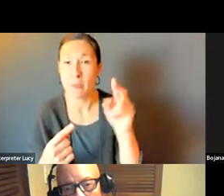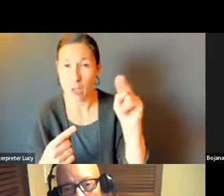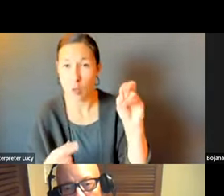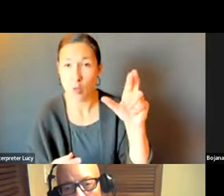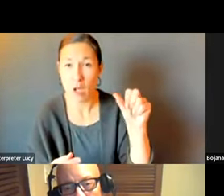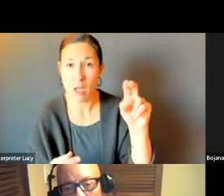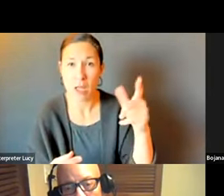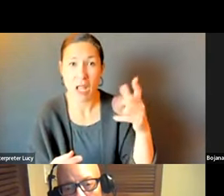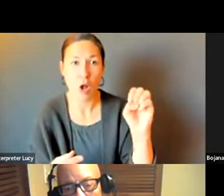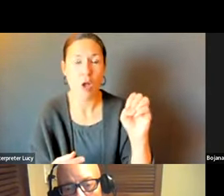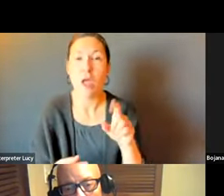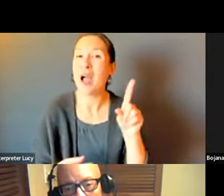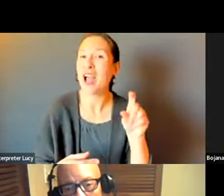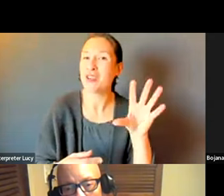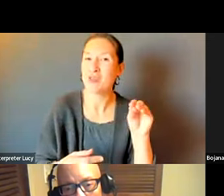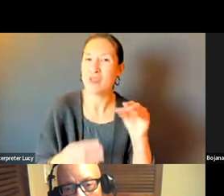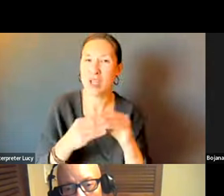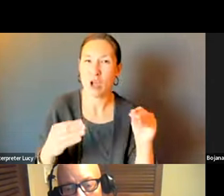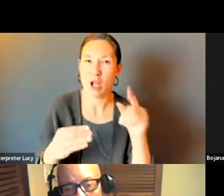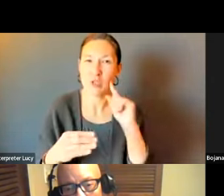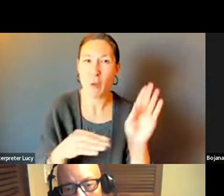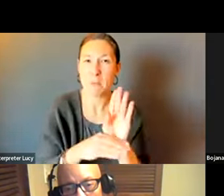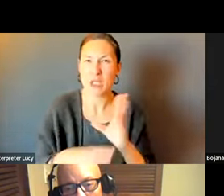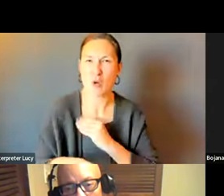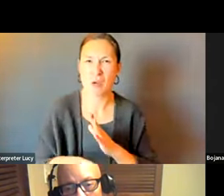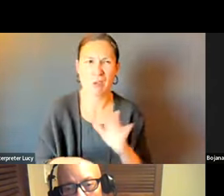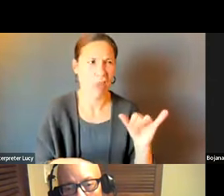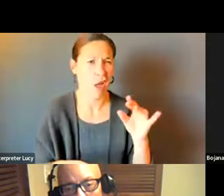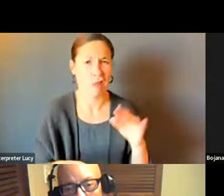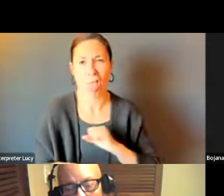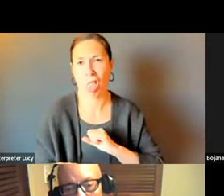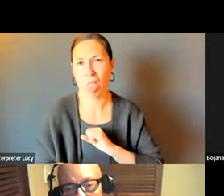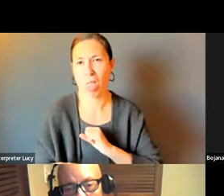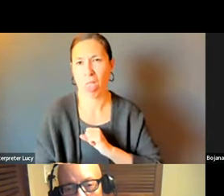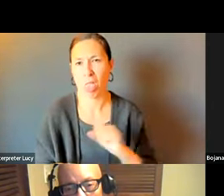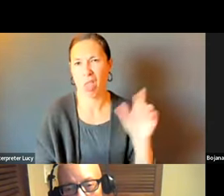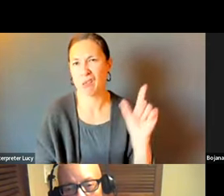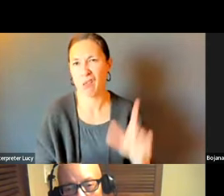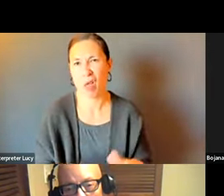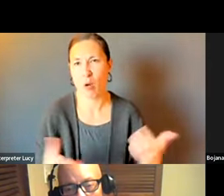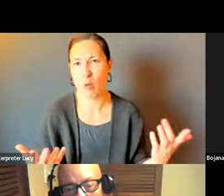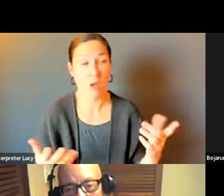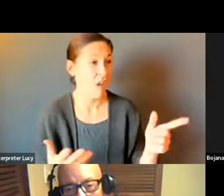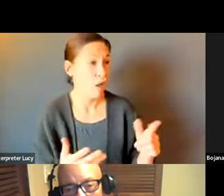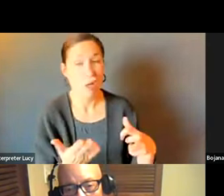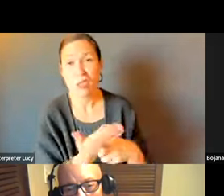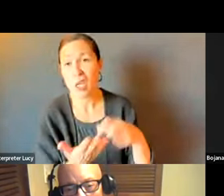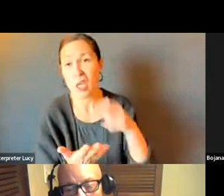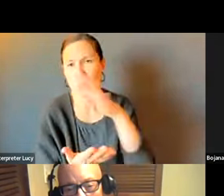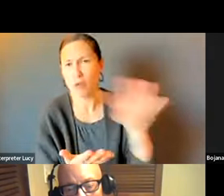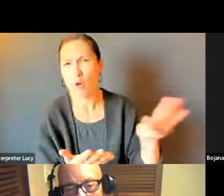SHARE TWO COMMENTS. ONE FROM NORA NAGLE, $150 FOR A COMMERCIAL PROPERTY OWNER IS